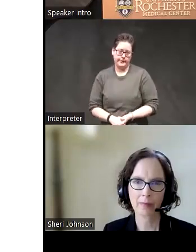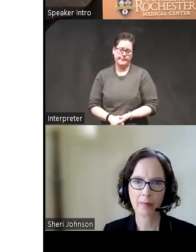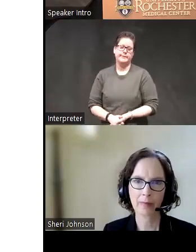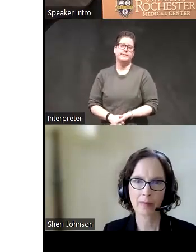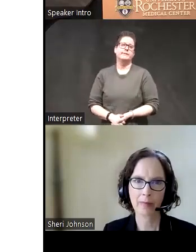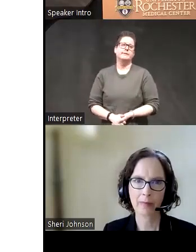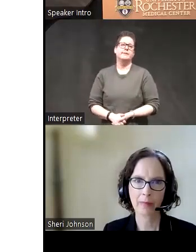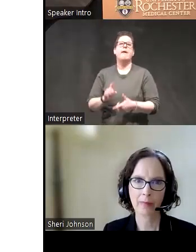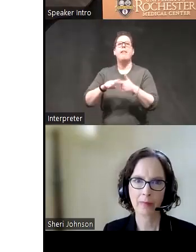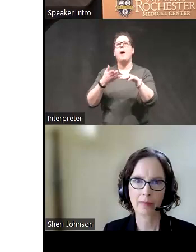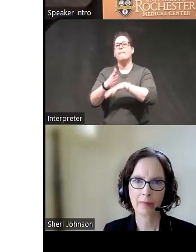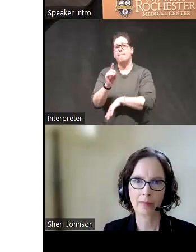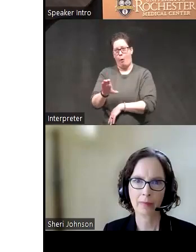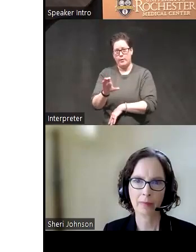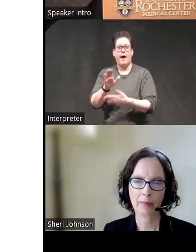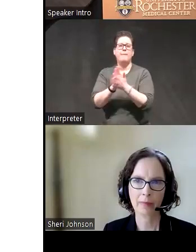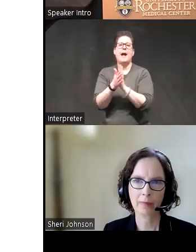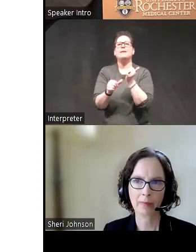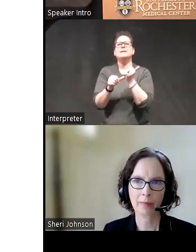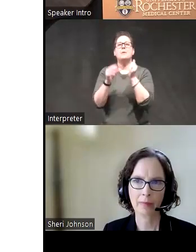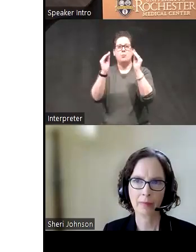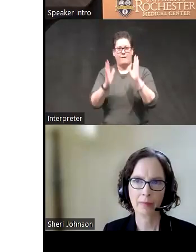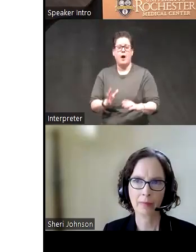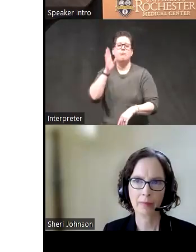she then did a postdoc and became an assistant professor at Brown University